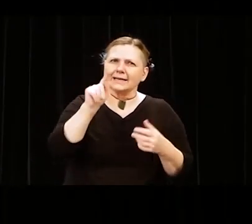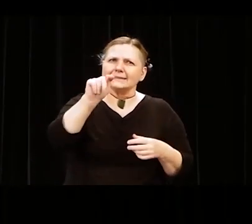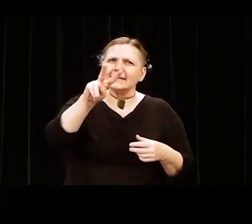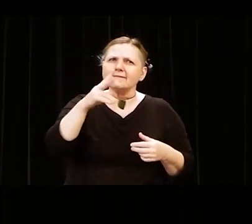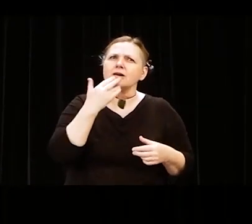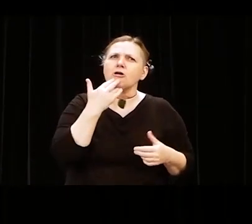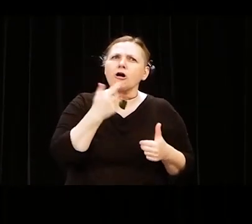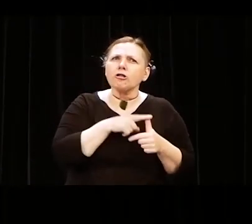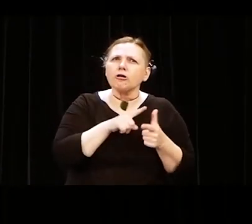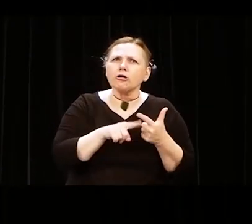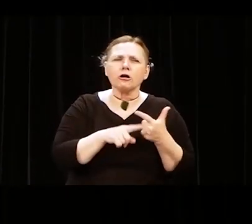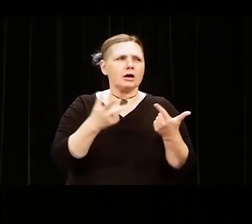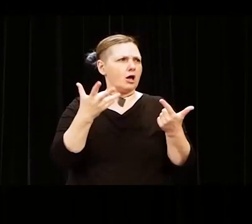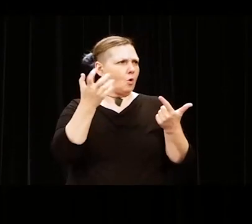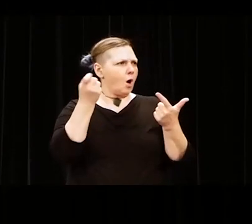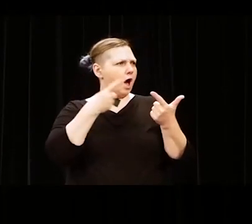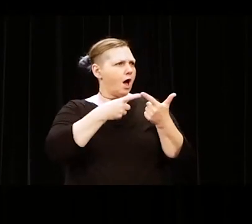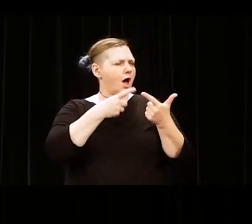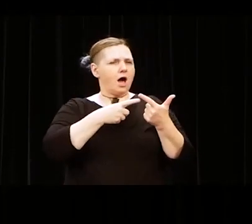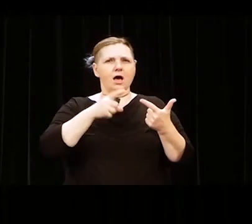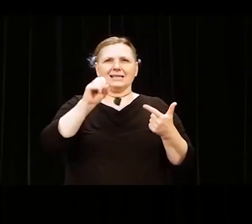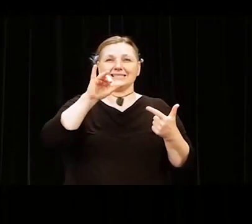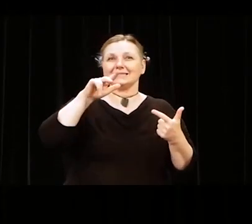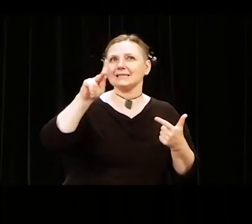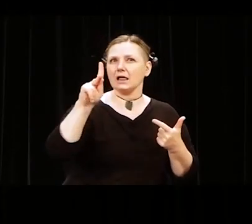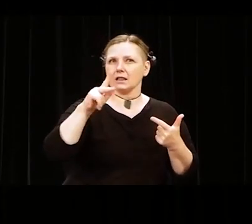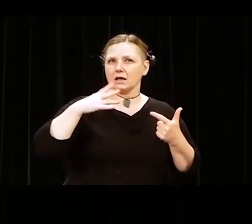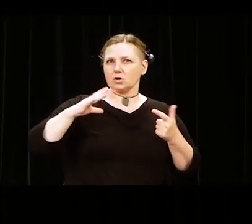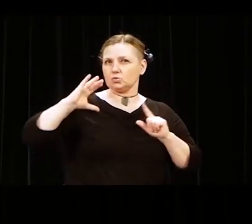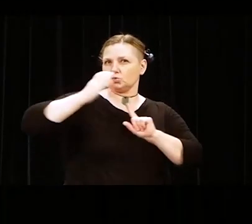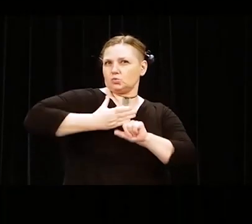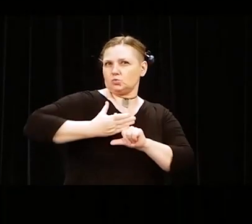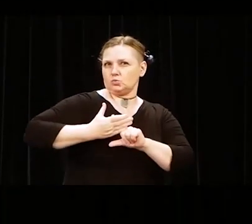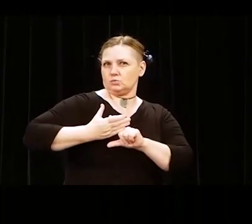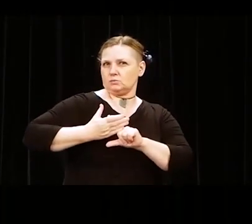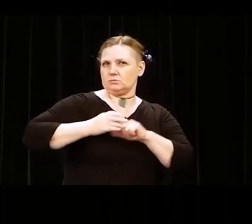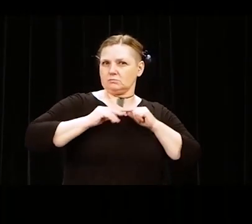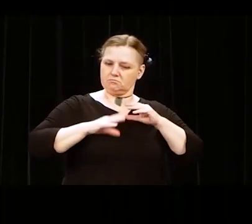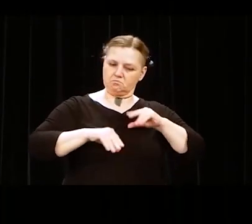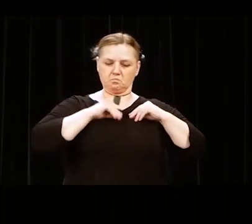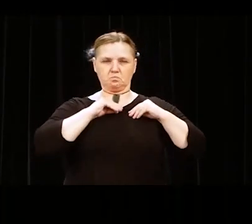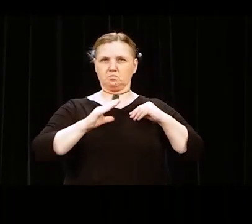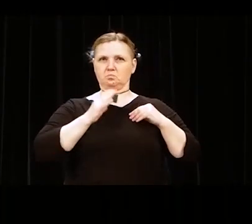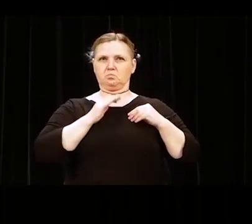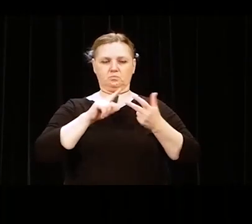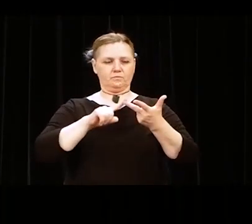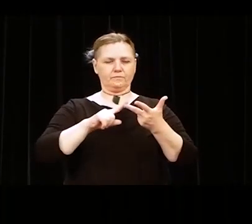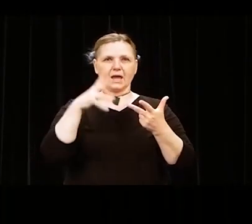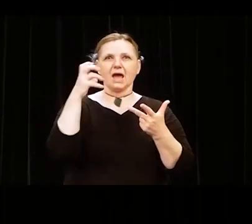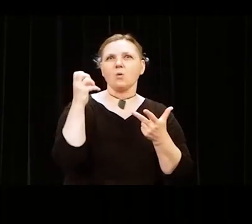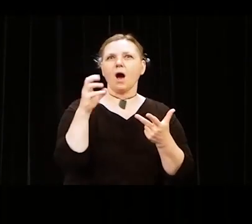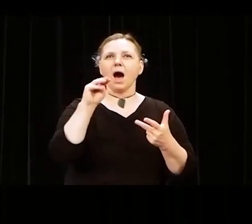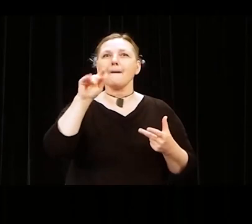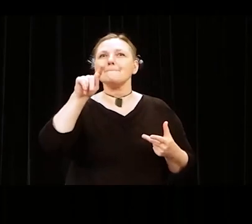He wanted his silk-on-silk suit. He wanted the cause to come up like the Mets and take the World Series.